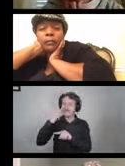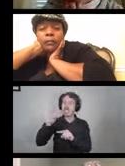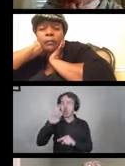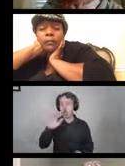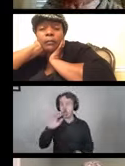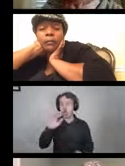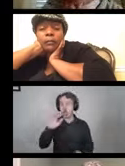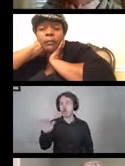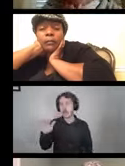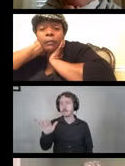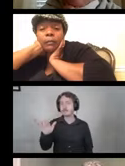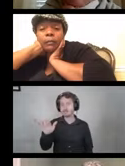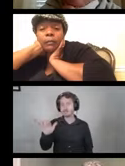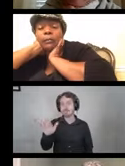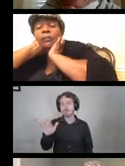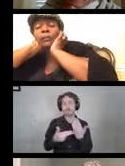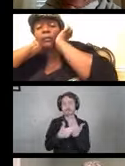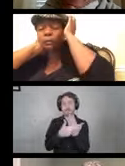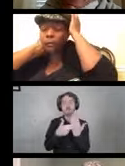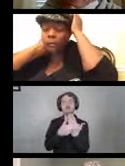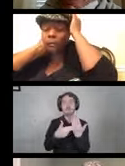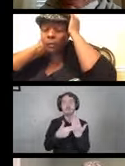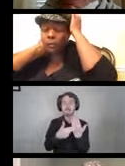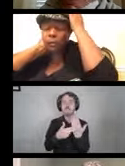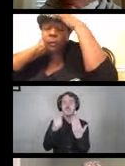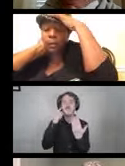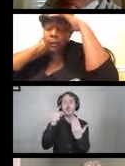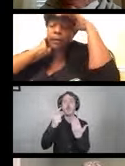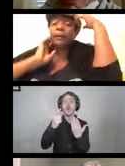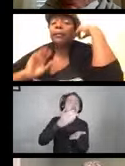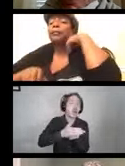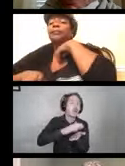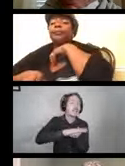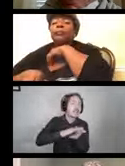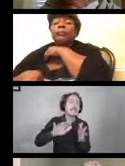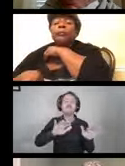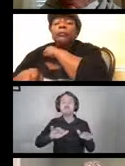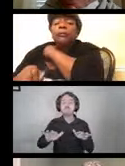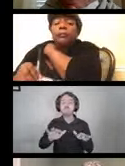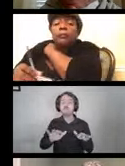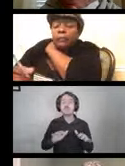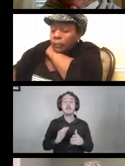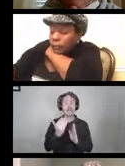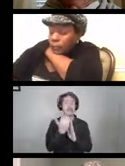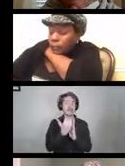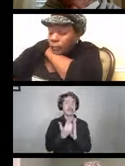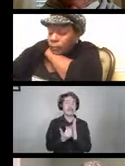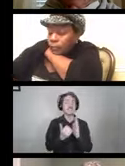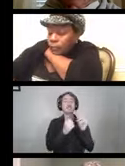on the back of cleaning products. The list is organized by chemical name, not by brand.